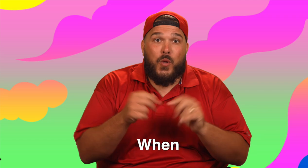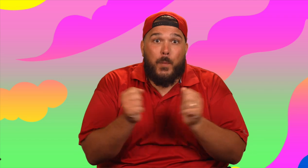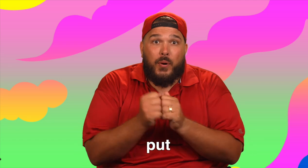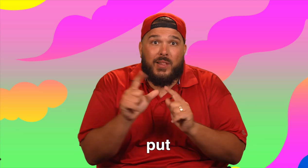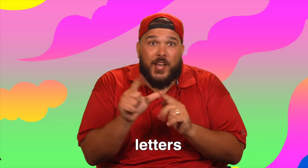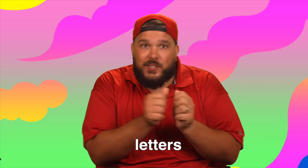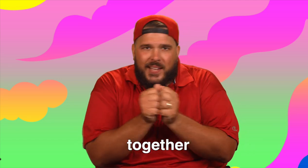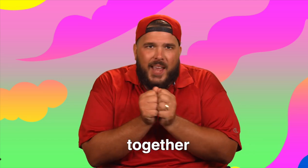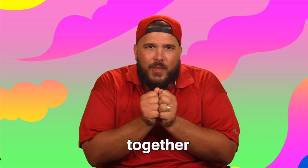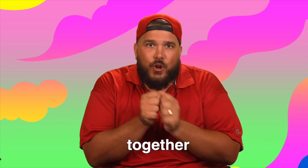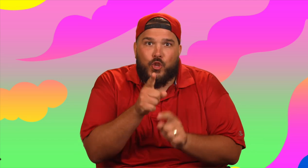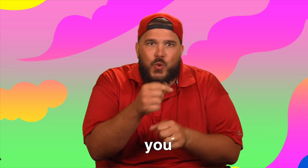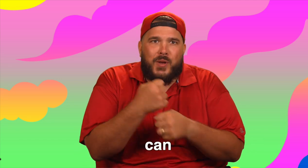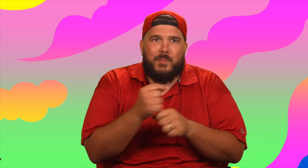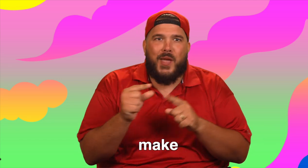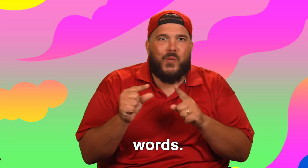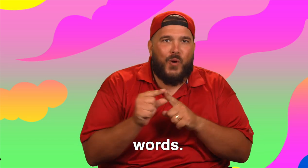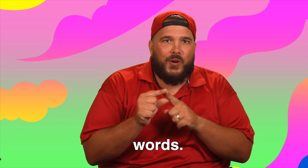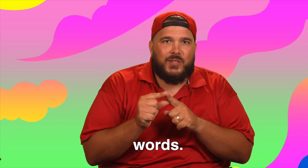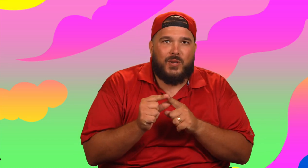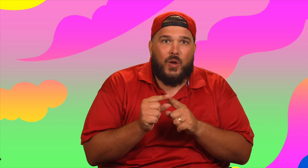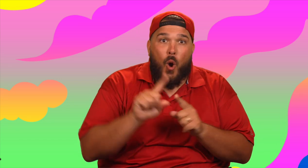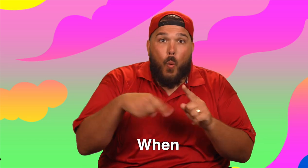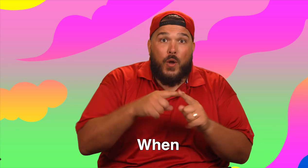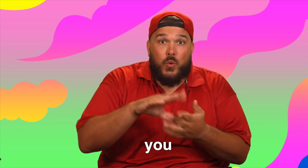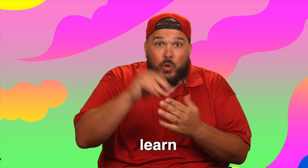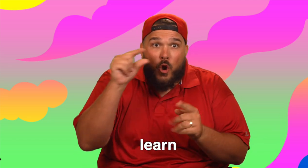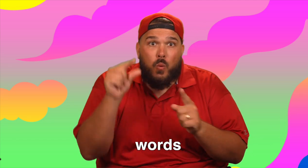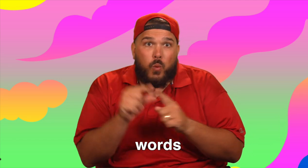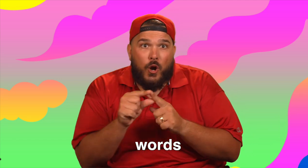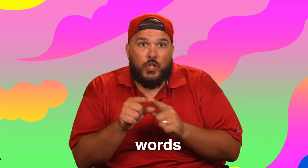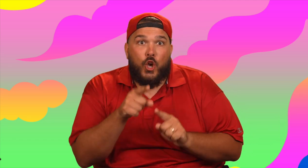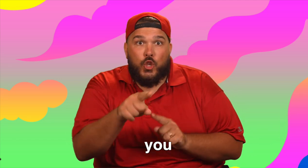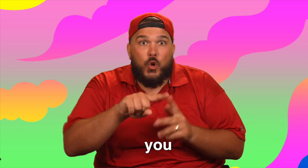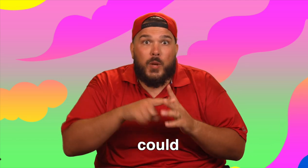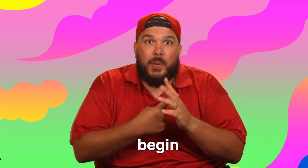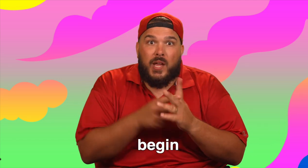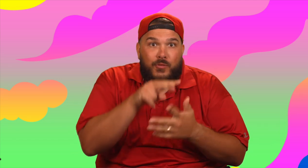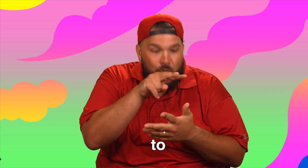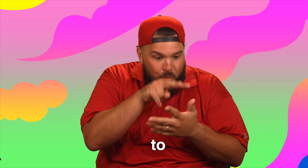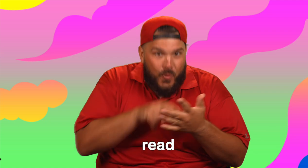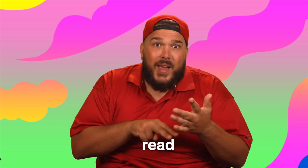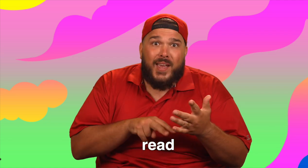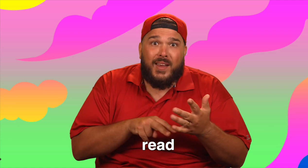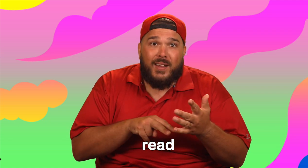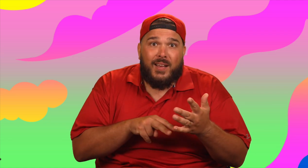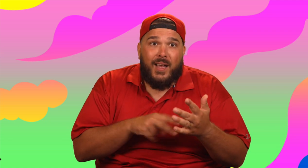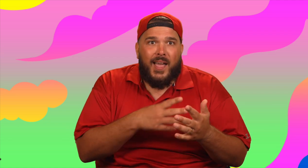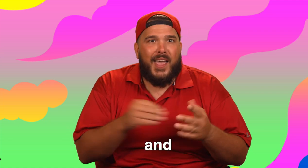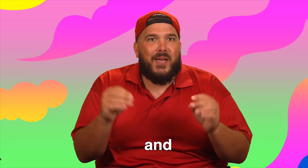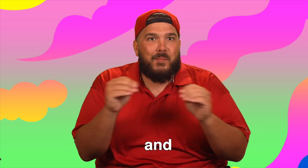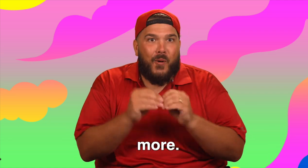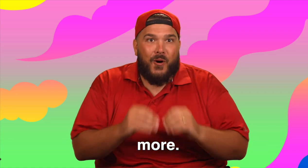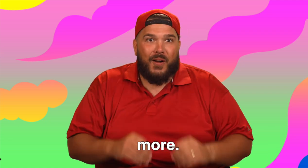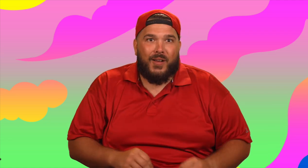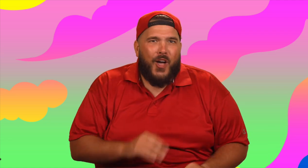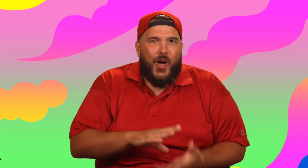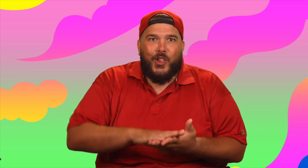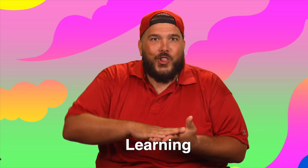When you put letters together, you can make words. When you learn words, you can begin to read and more.